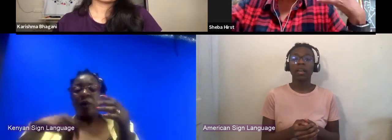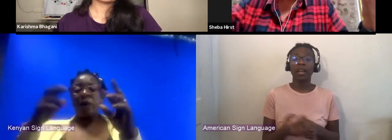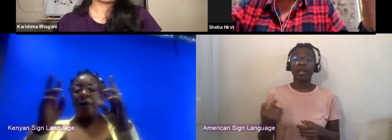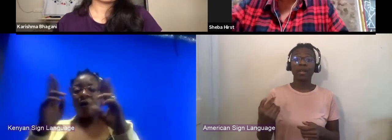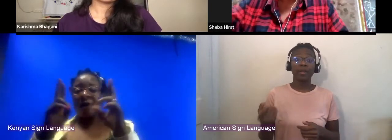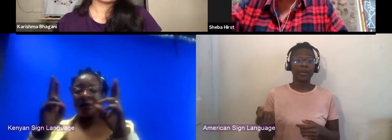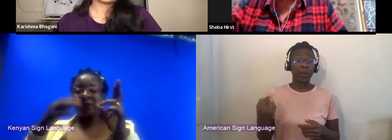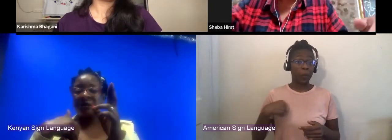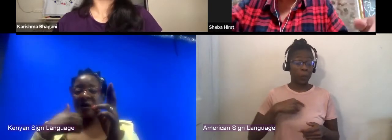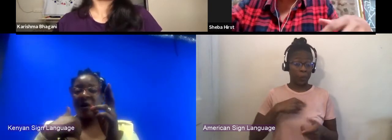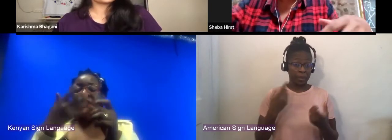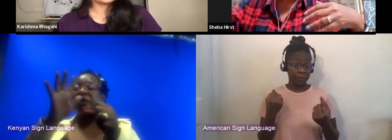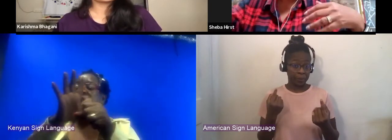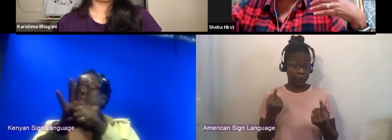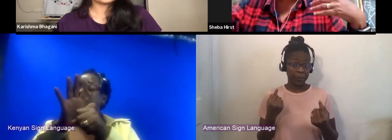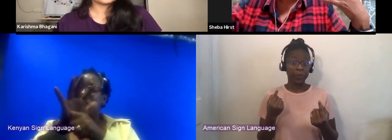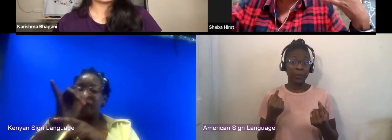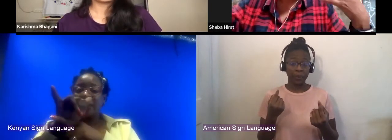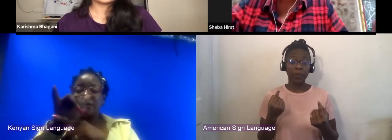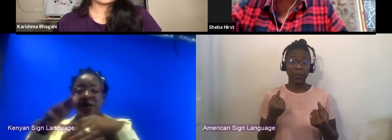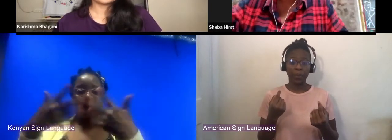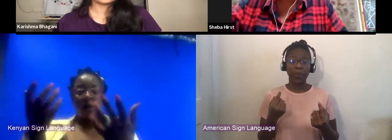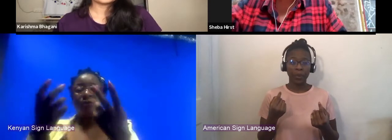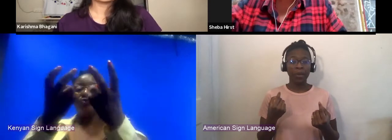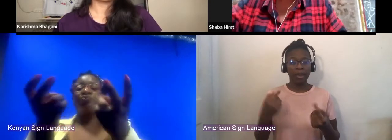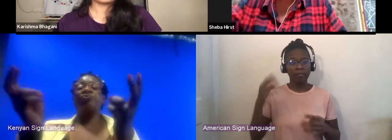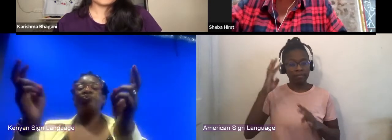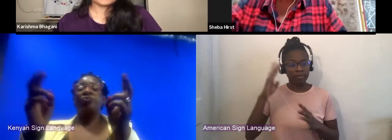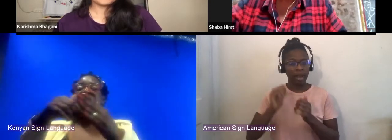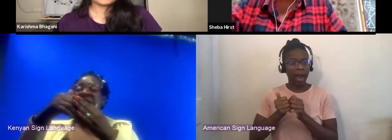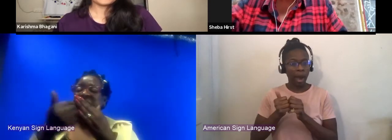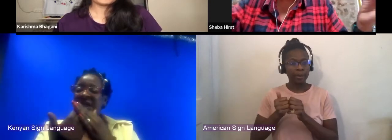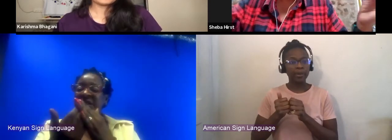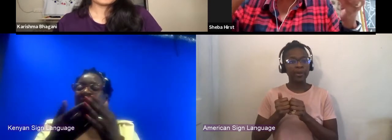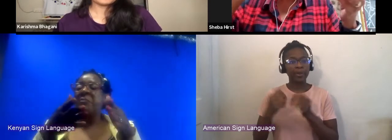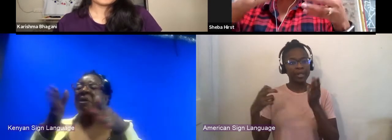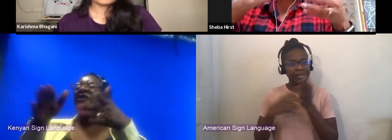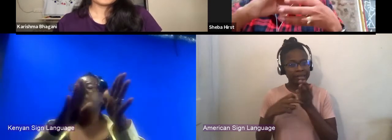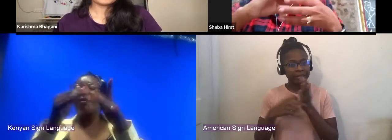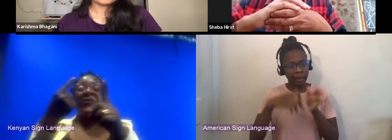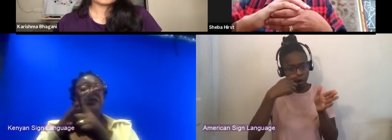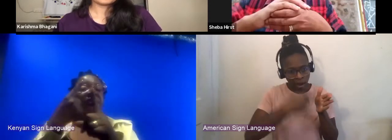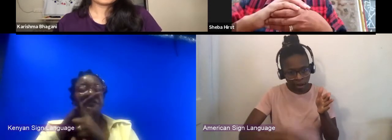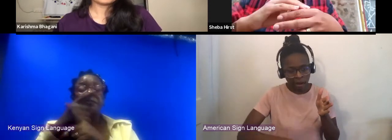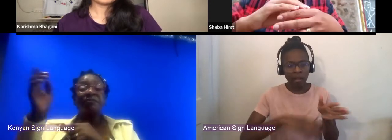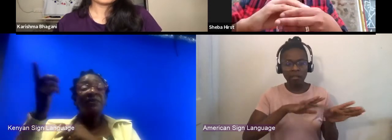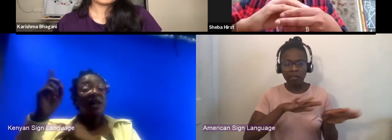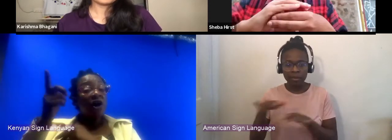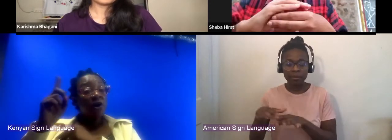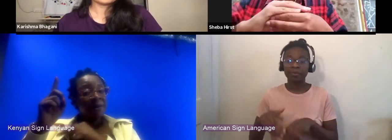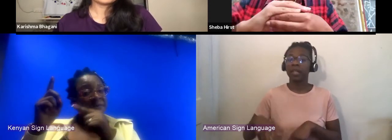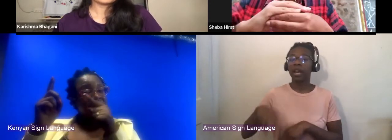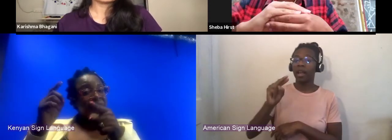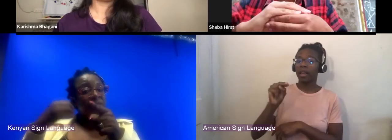in how to reach audiences with ticketing platforms and things like that. Whereas Nairobi has a theater scene that had quite